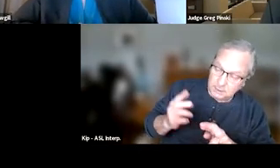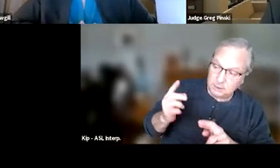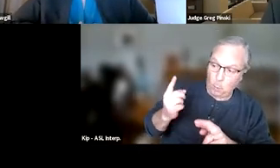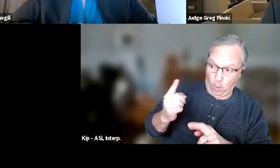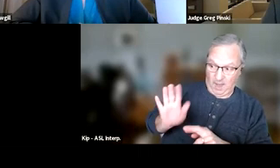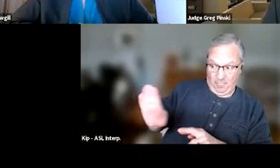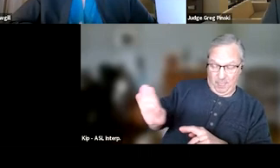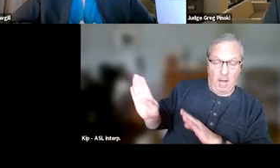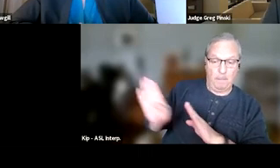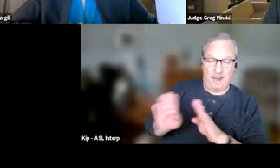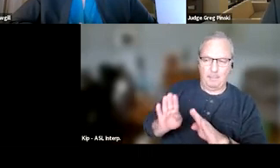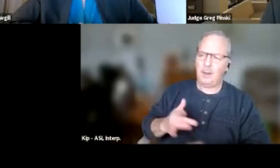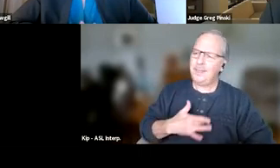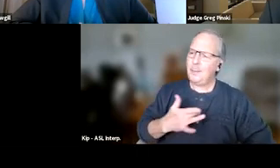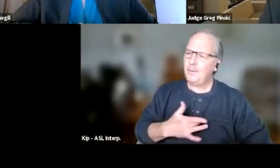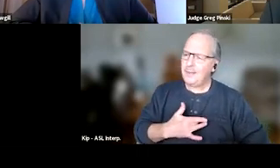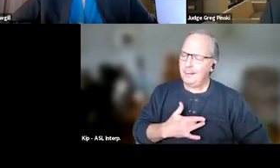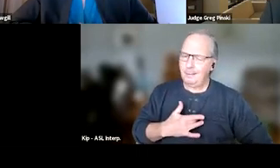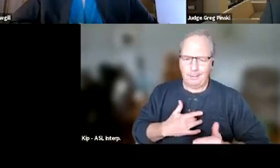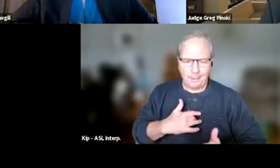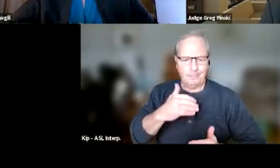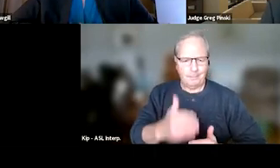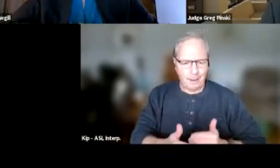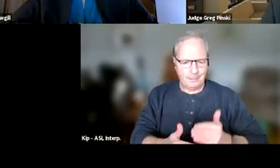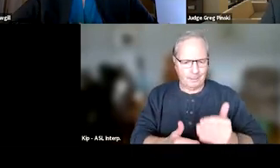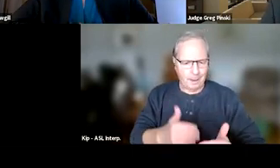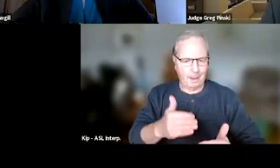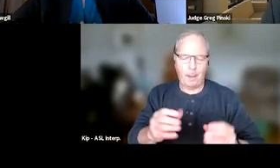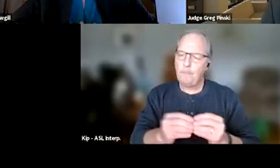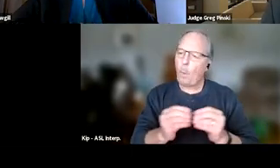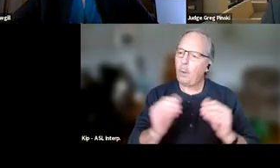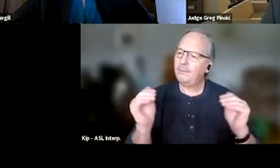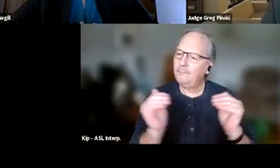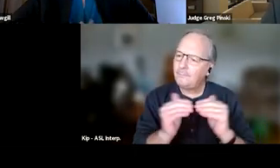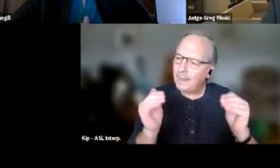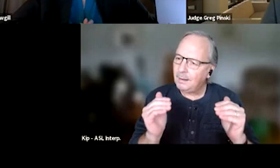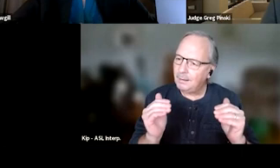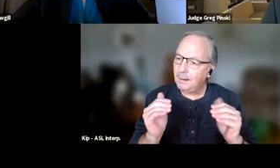will feel like the process is more fair if they're given that opportunity